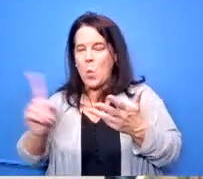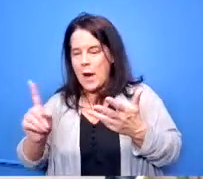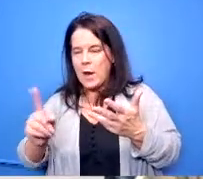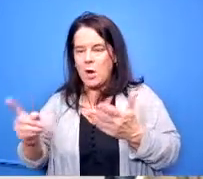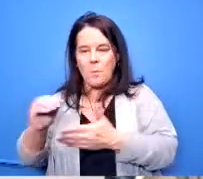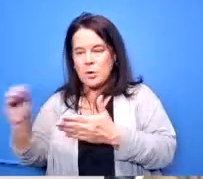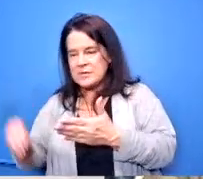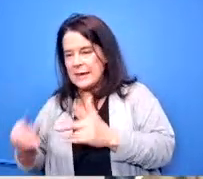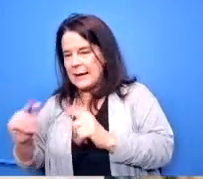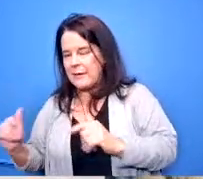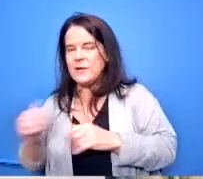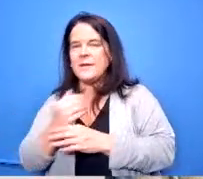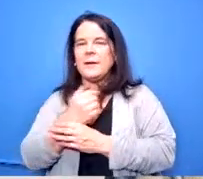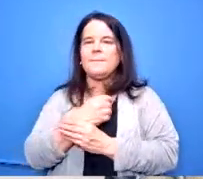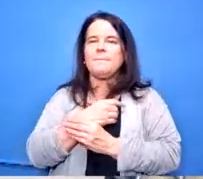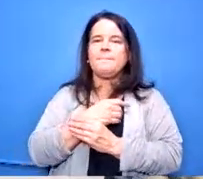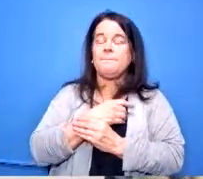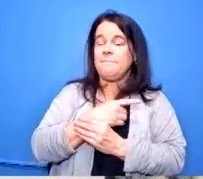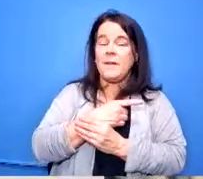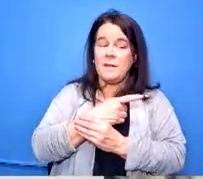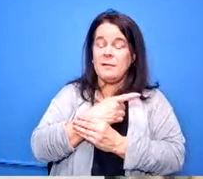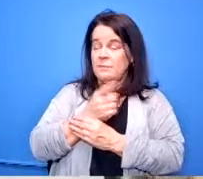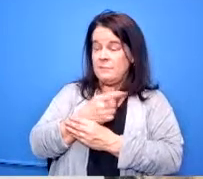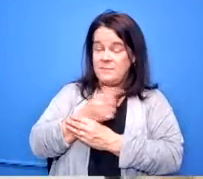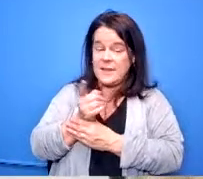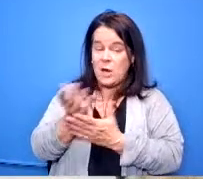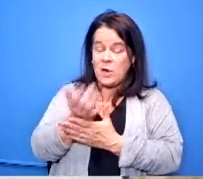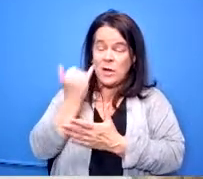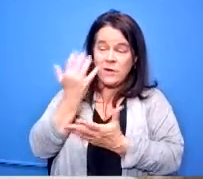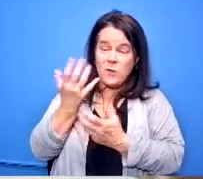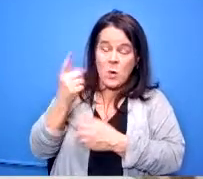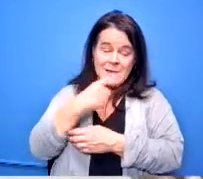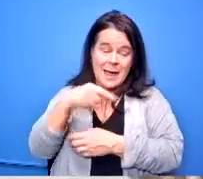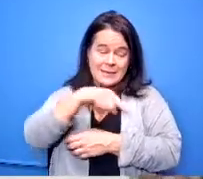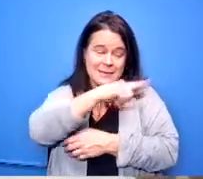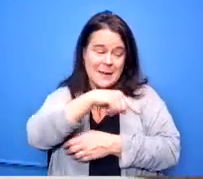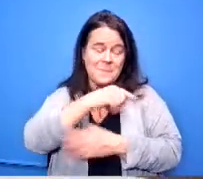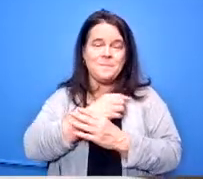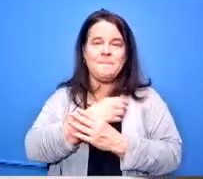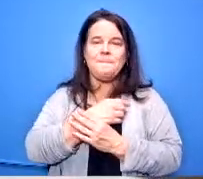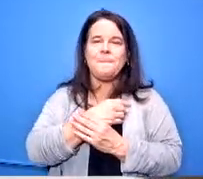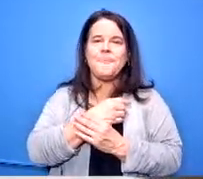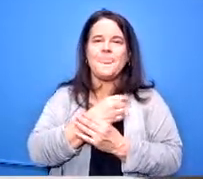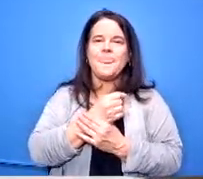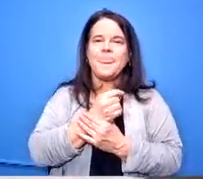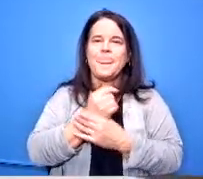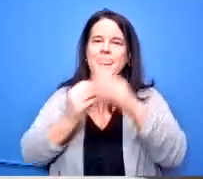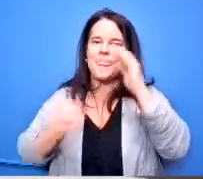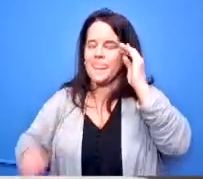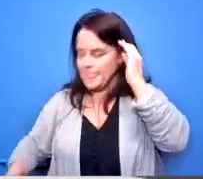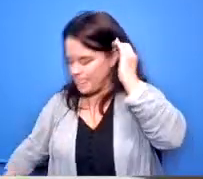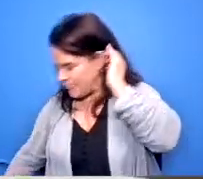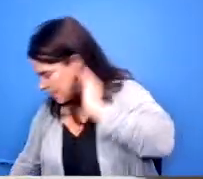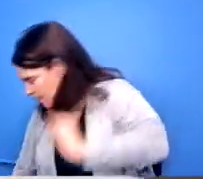and they are actually here if you would like to ask them that particular question i think i saw you somewhere you know she put you out there so